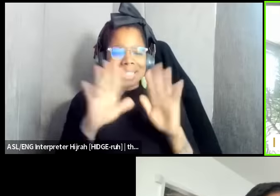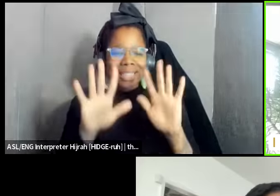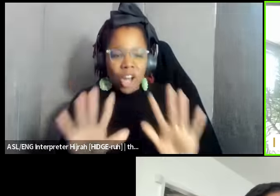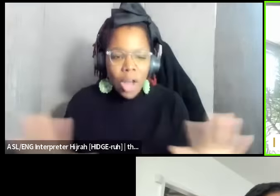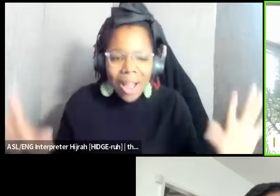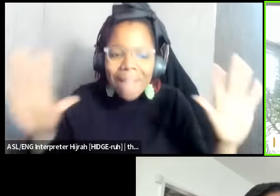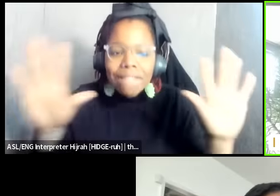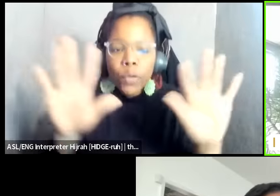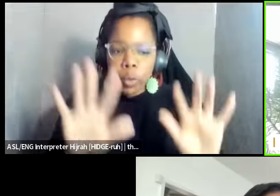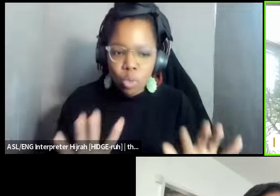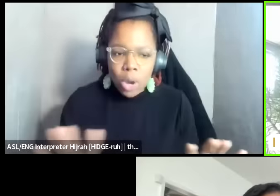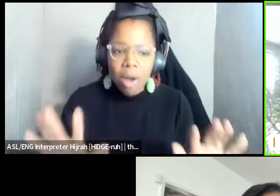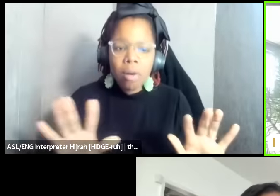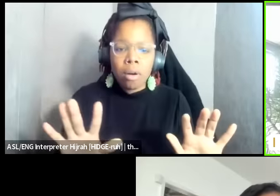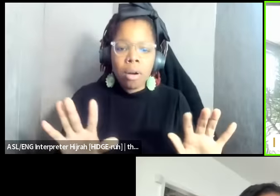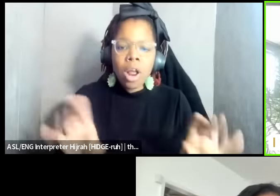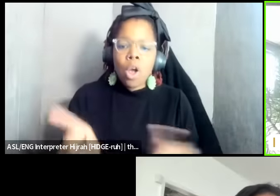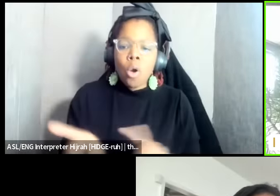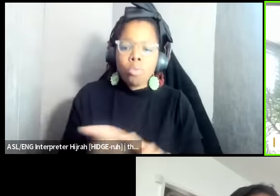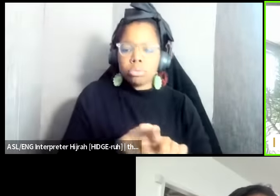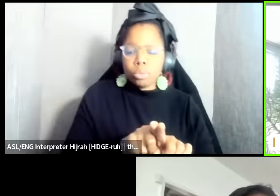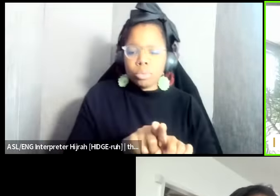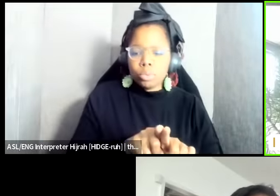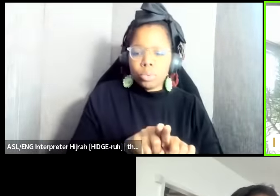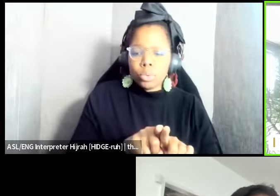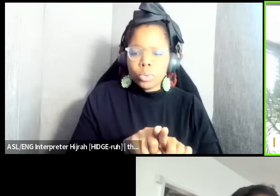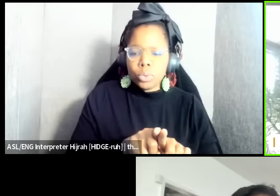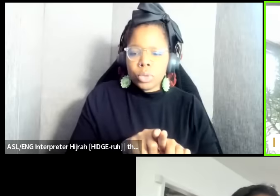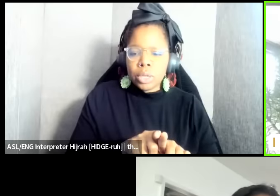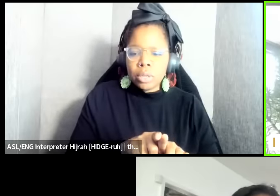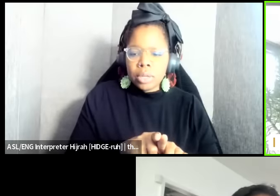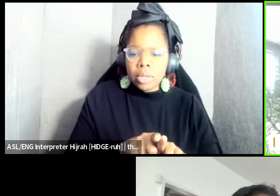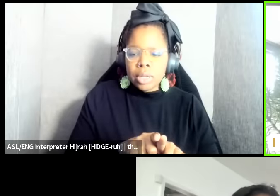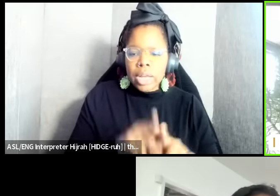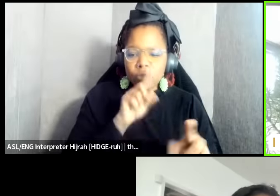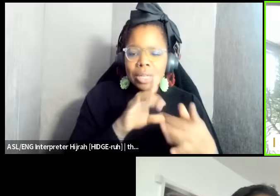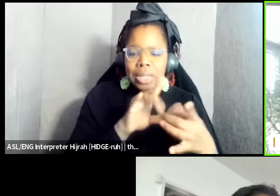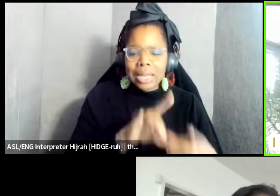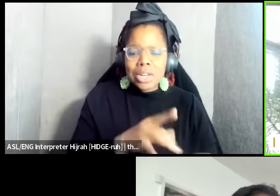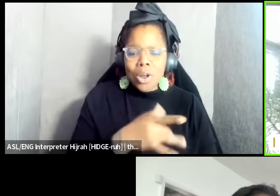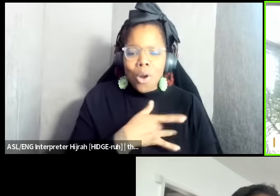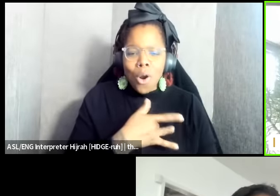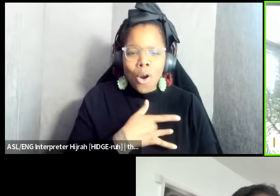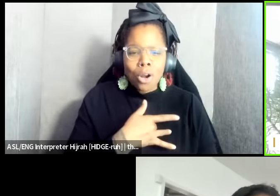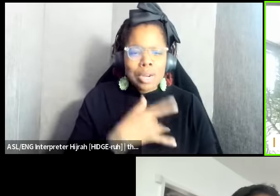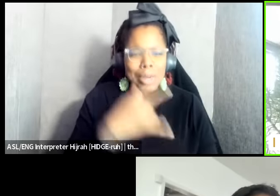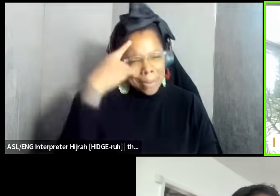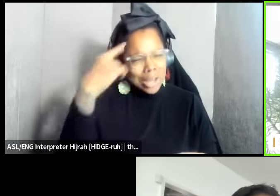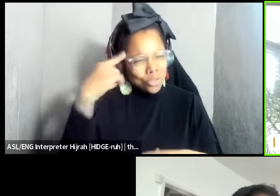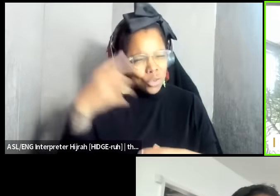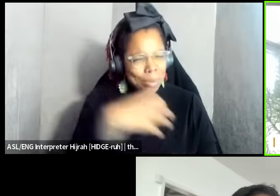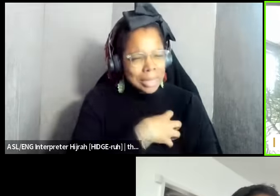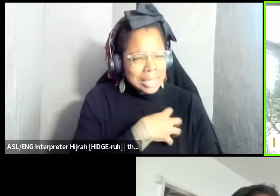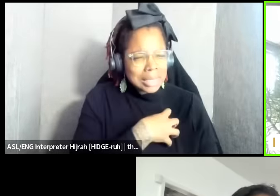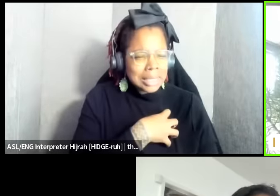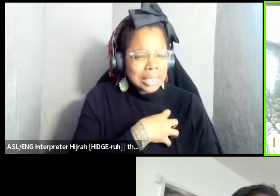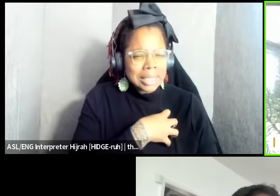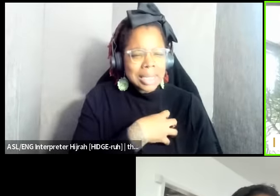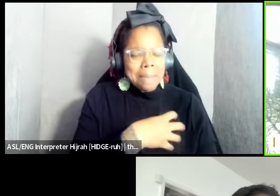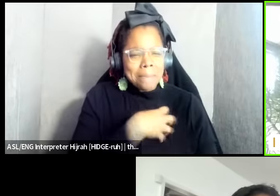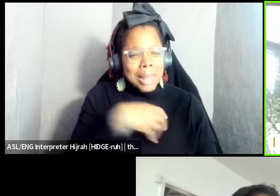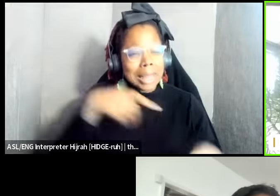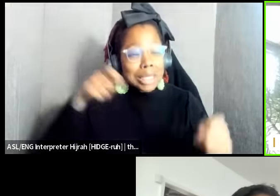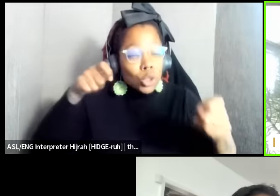and also it really is around the heart and mind around policing and this idea of policing control